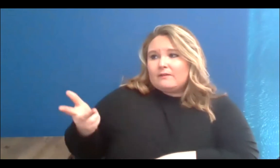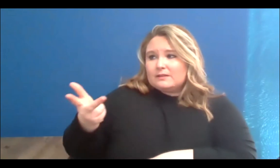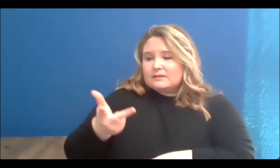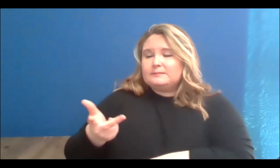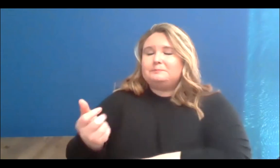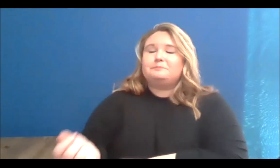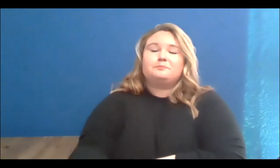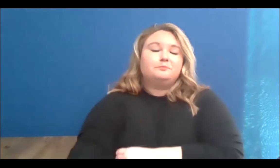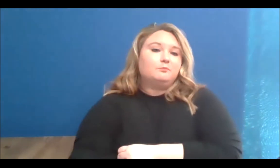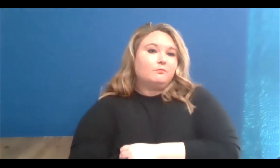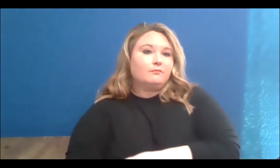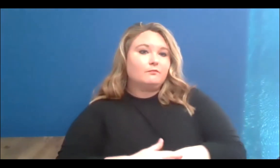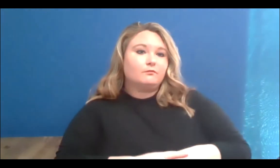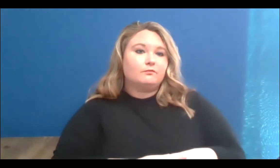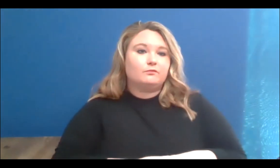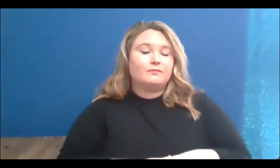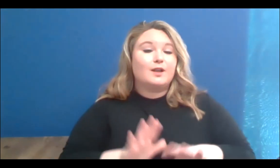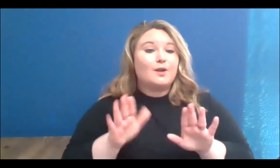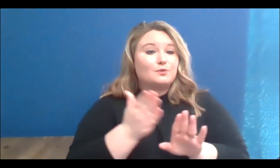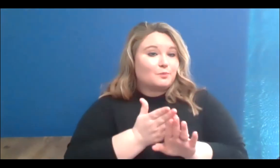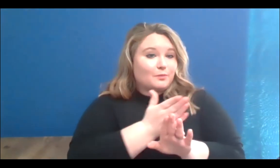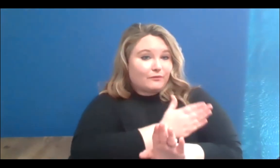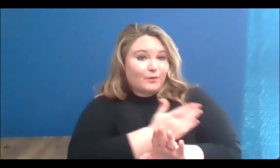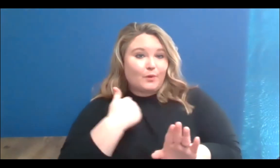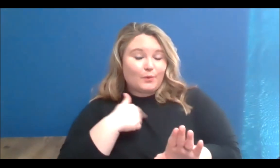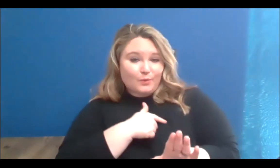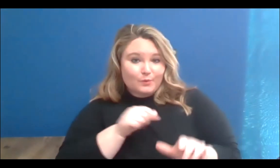And something that I want to say before we continue is that I have, you know,